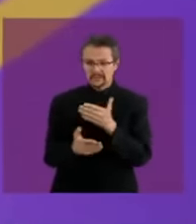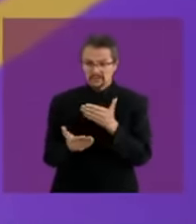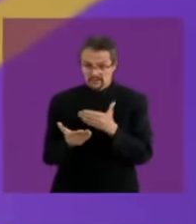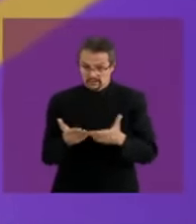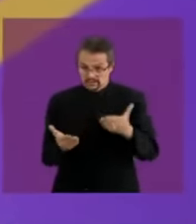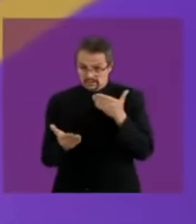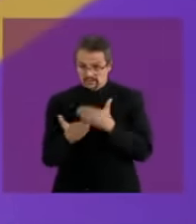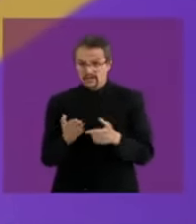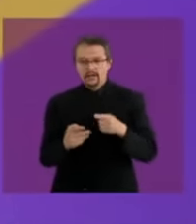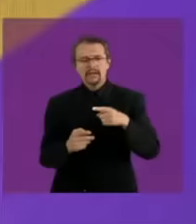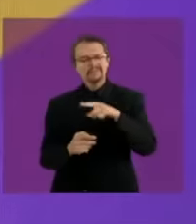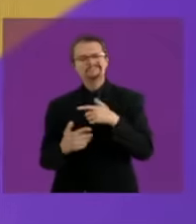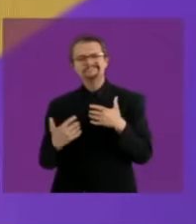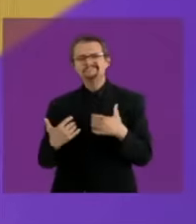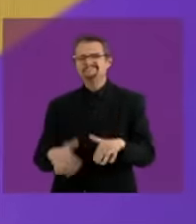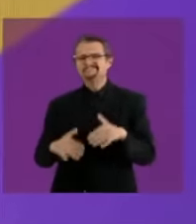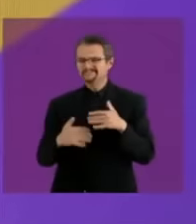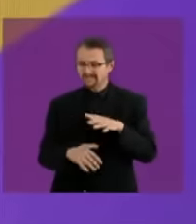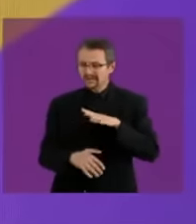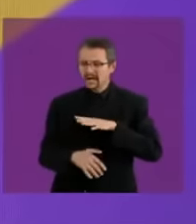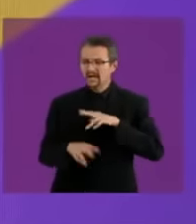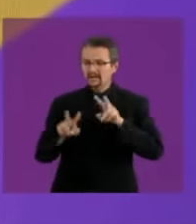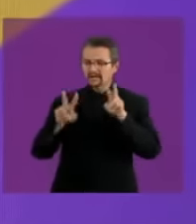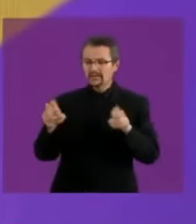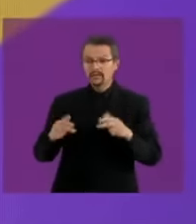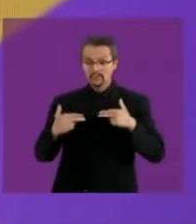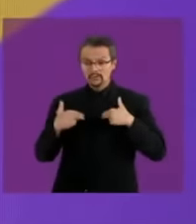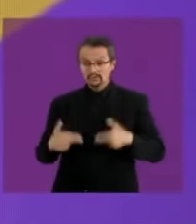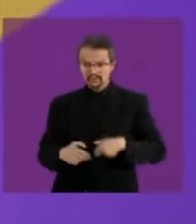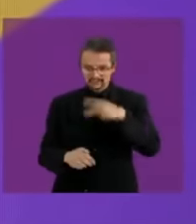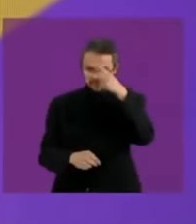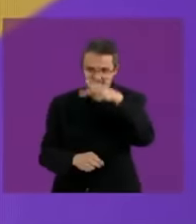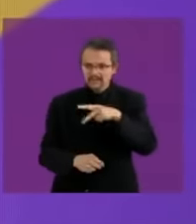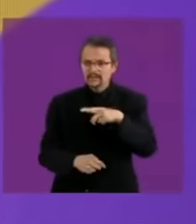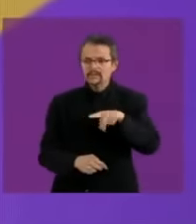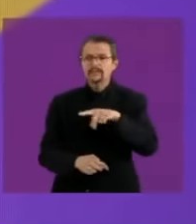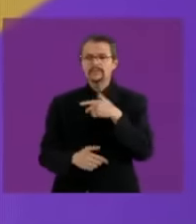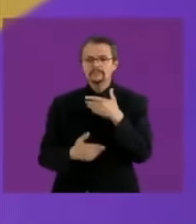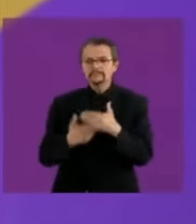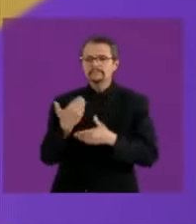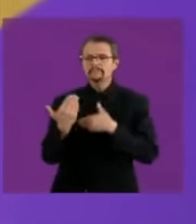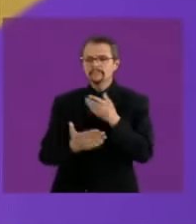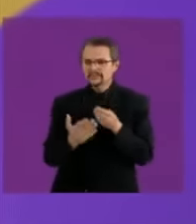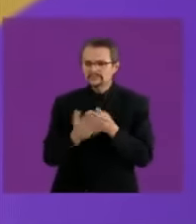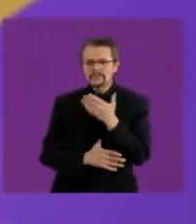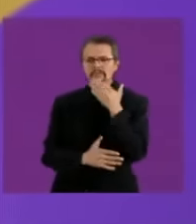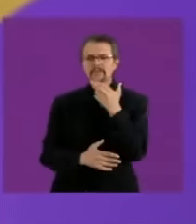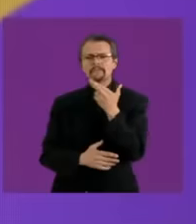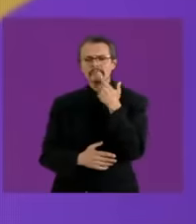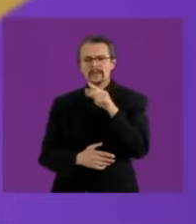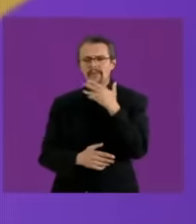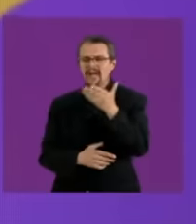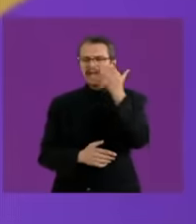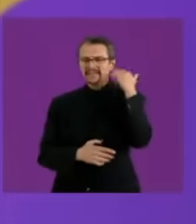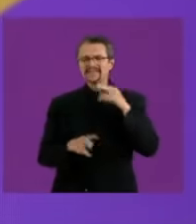Mexican humanism that has demonstrated results unlike the neoliberal past where it was defined